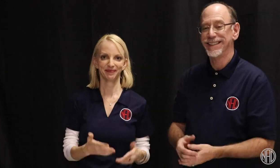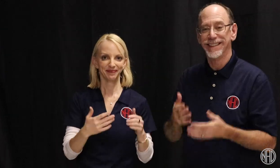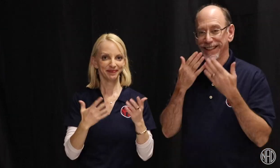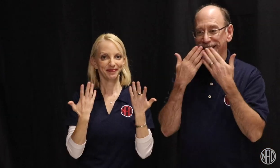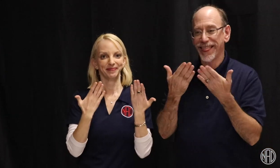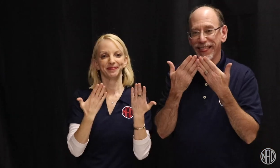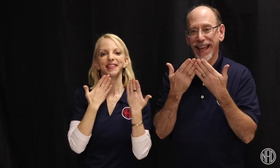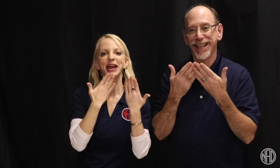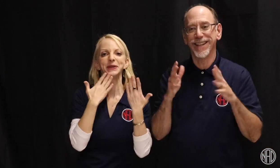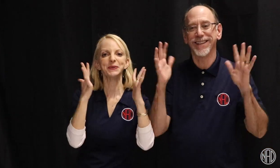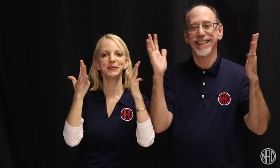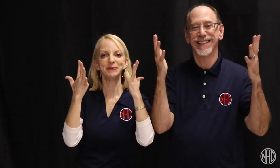Thank you!